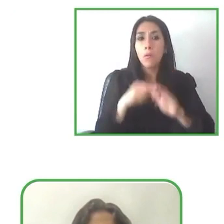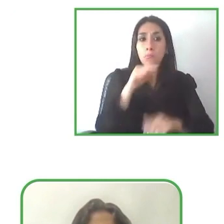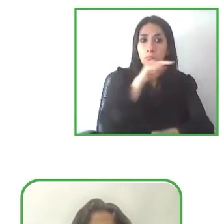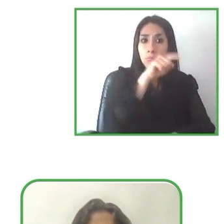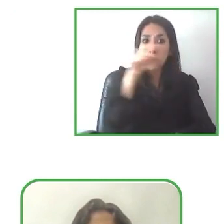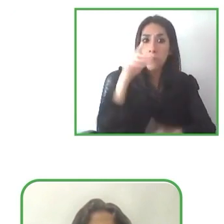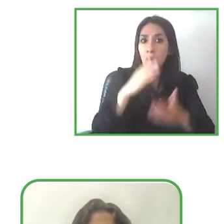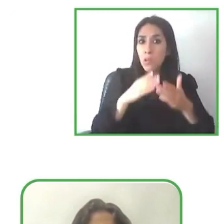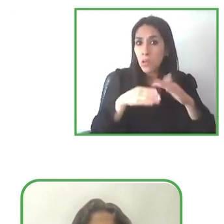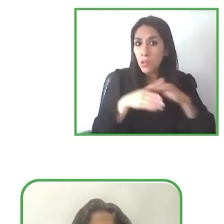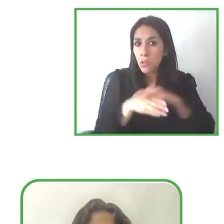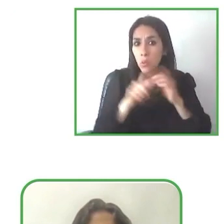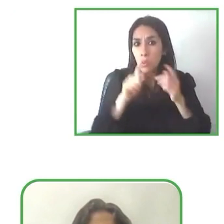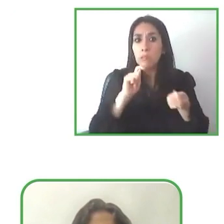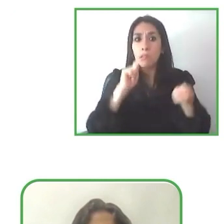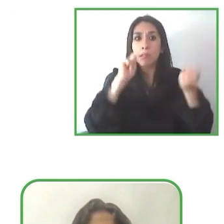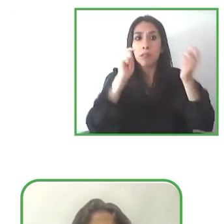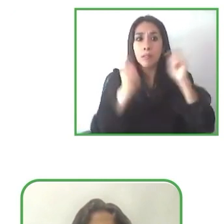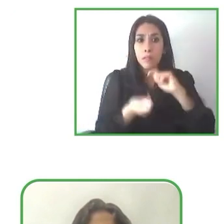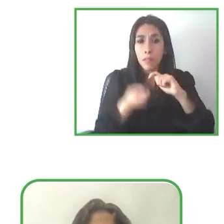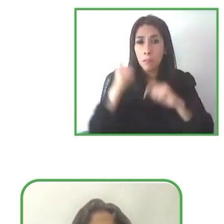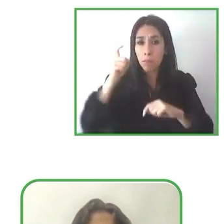If not, how can we deep dove